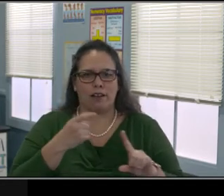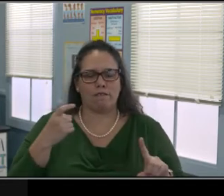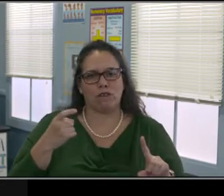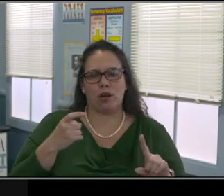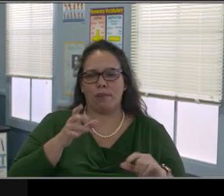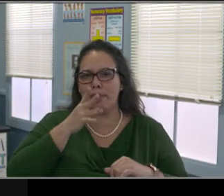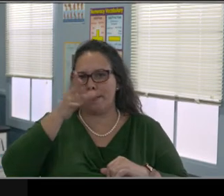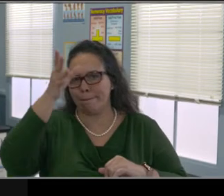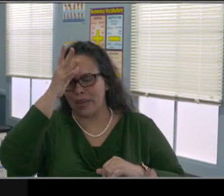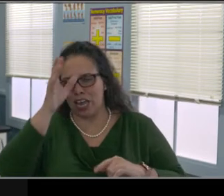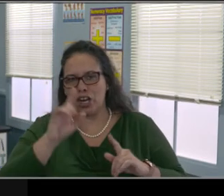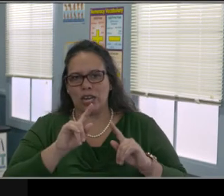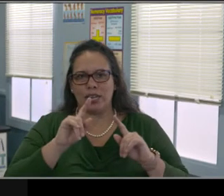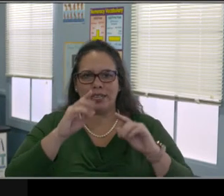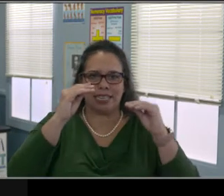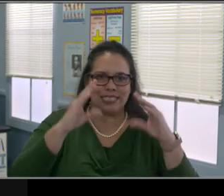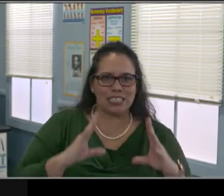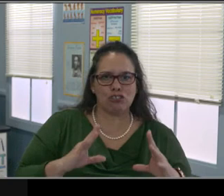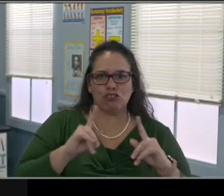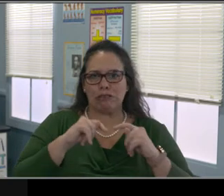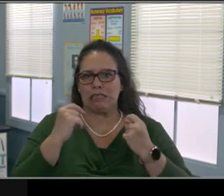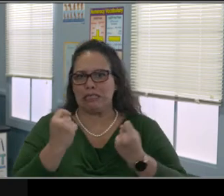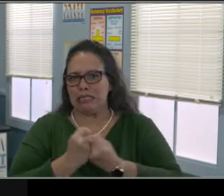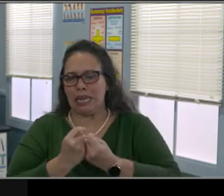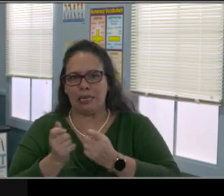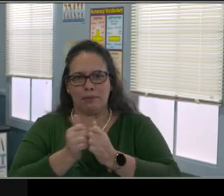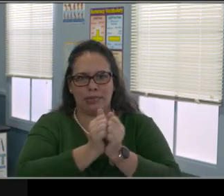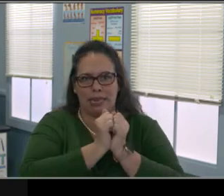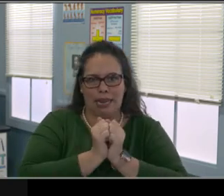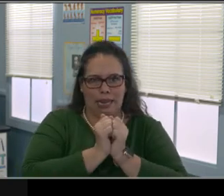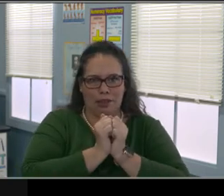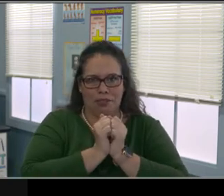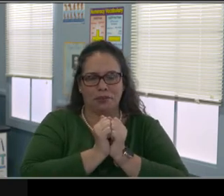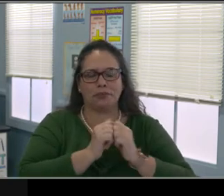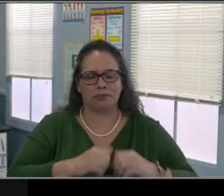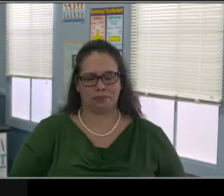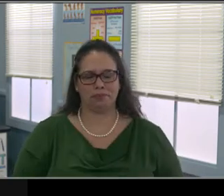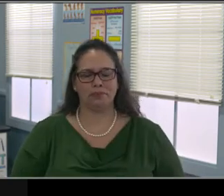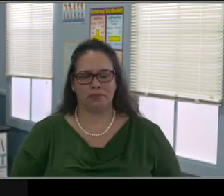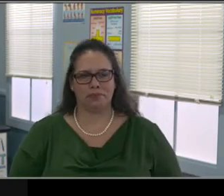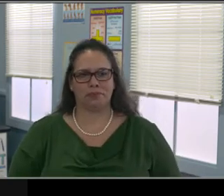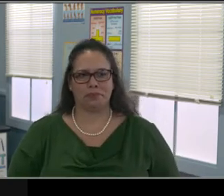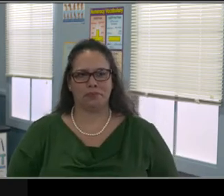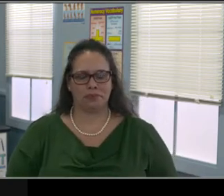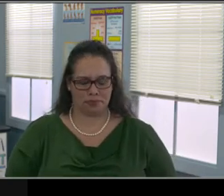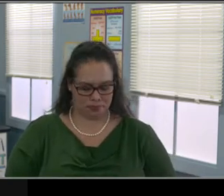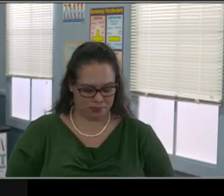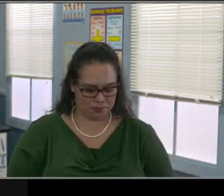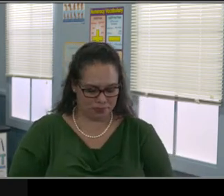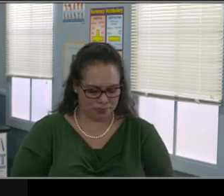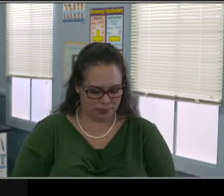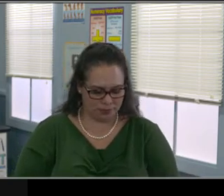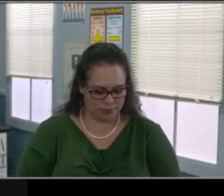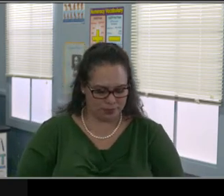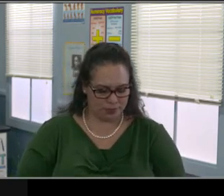and really understand what's going on? So what I'm gonna do, is I'm an employ a good teaching strategy and I'm going to